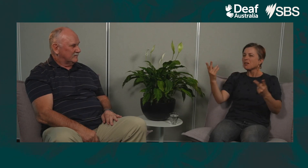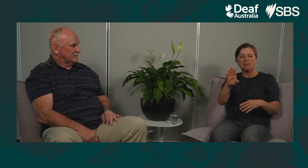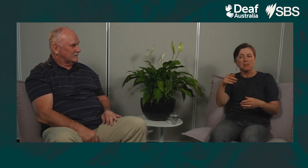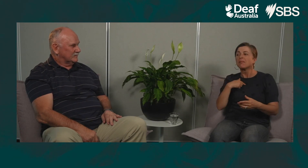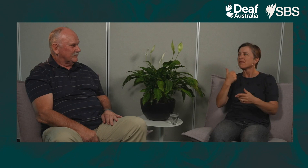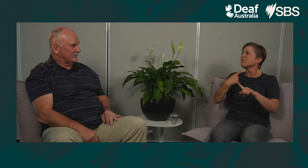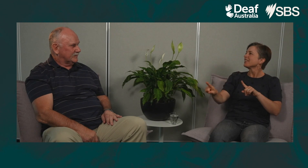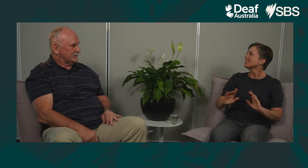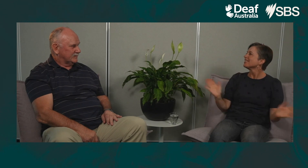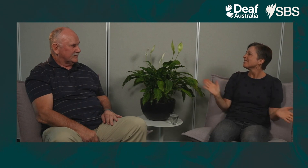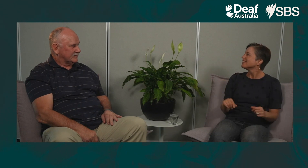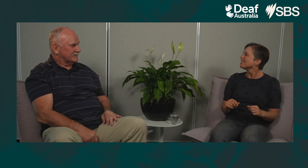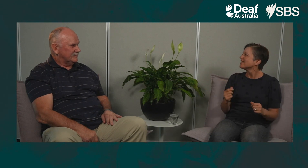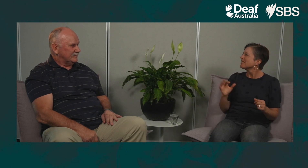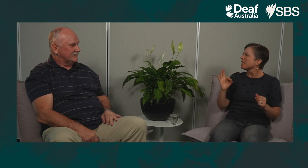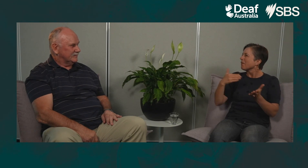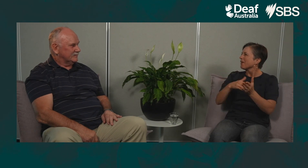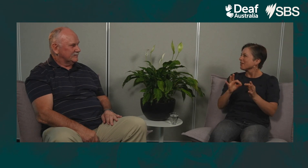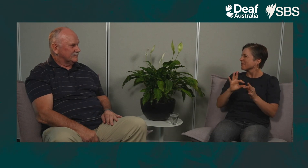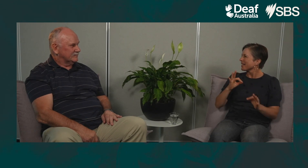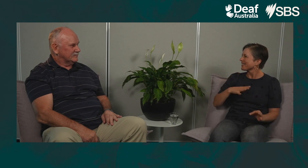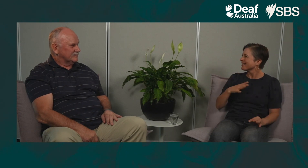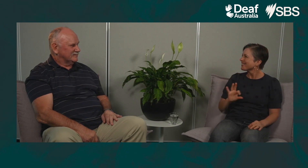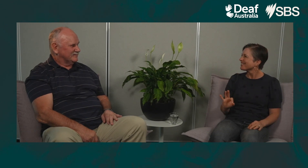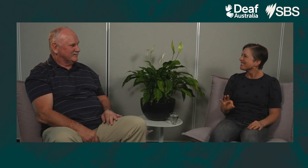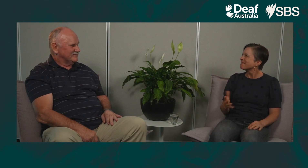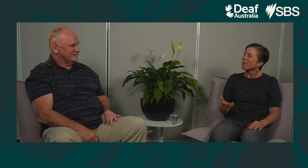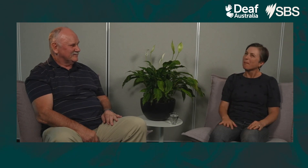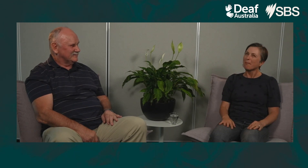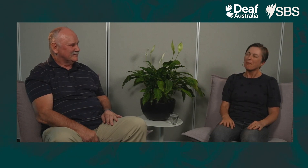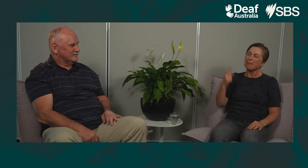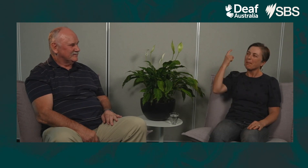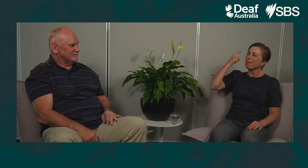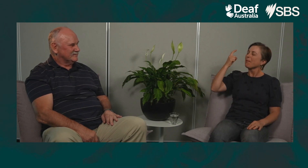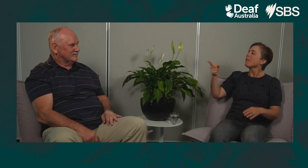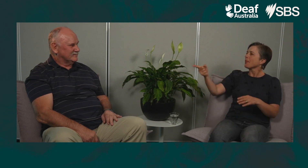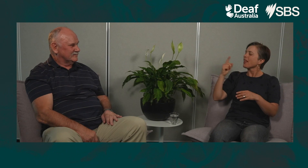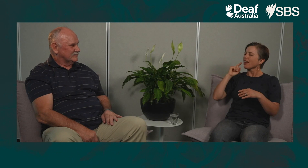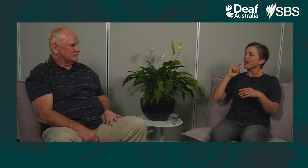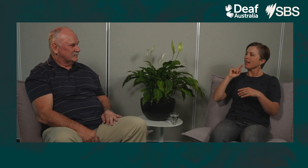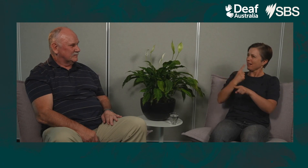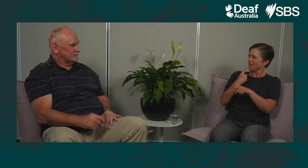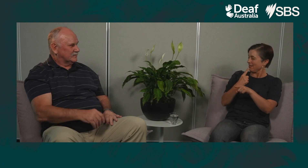They just pointed out the directions and I drove and got my licence. That was it! No interpreter. Interesting.